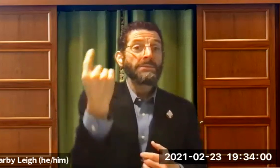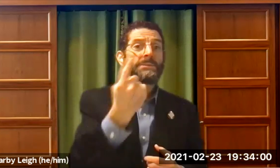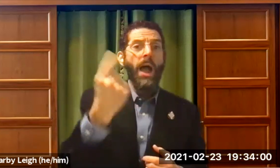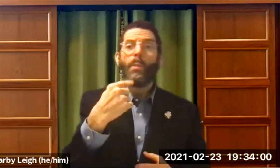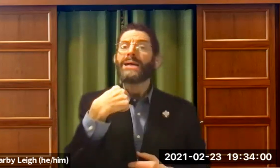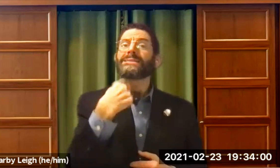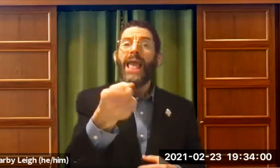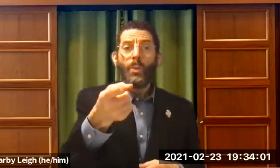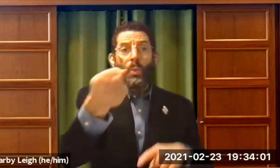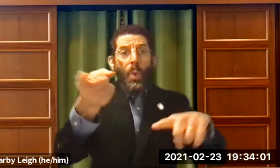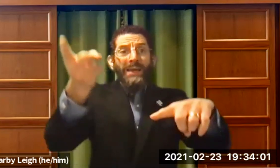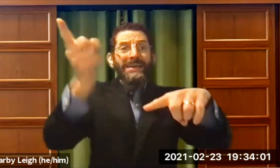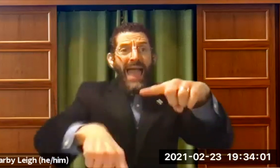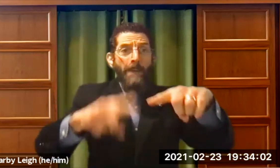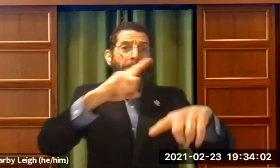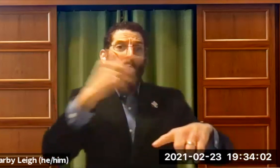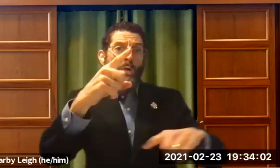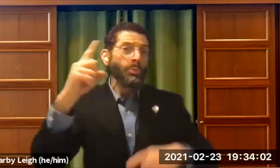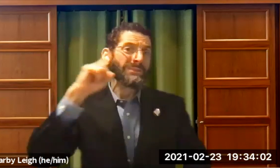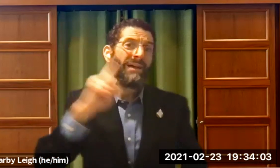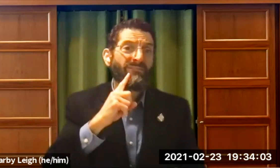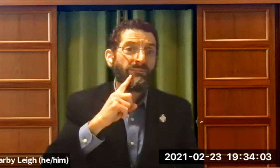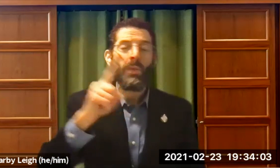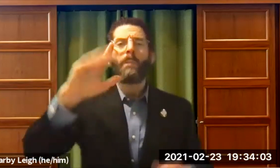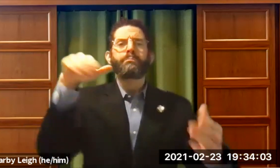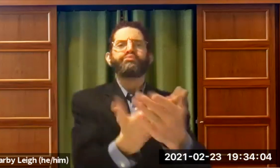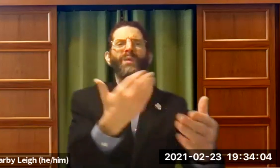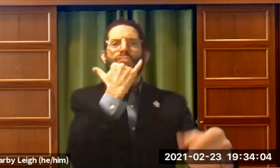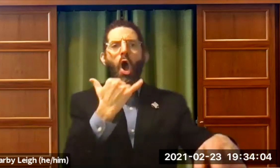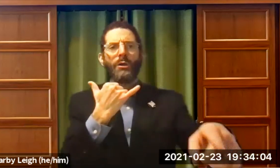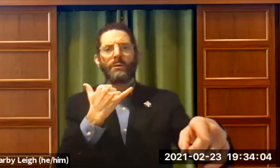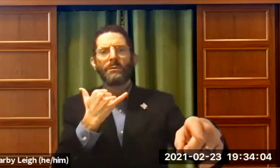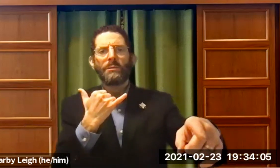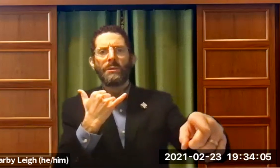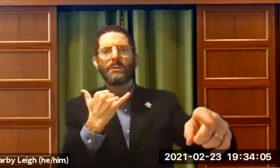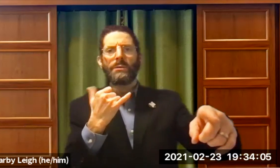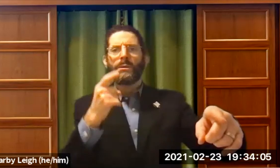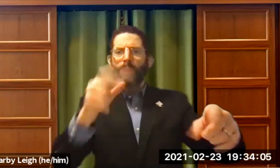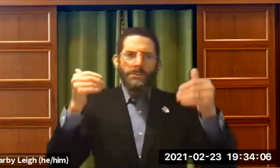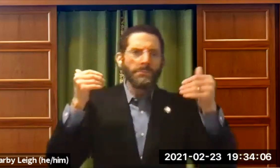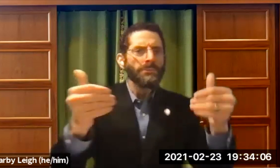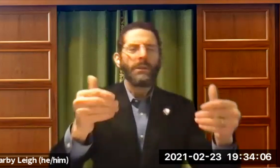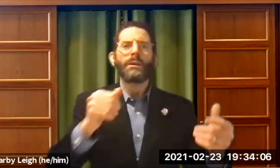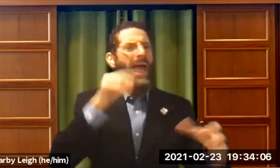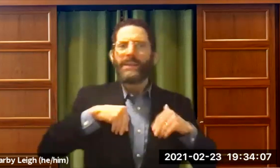taught me that if someone tells you that you can't because you're deaf, you have to prove that person wrong.